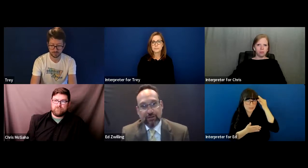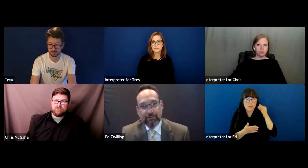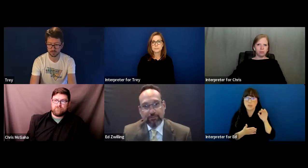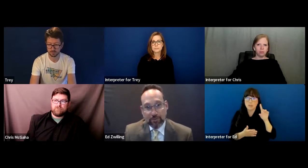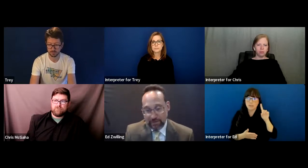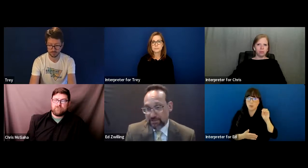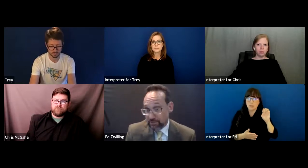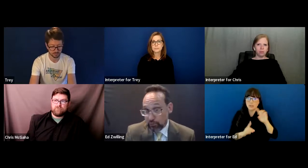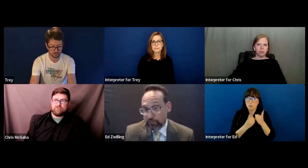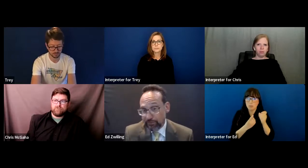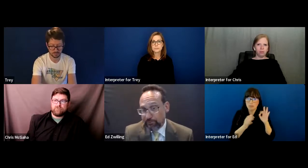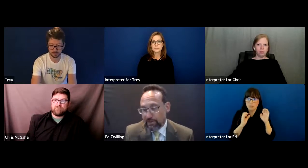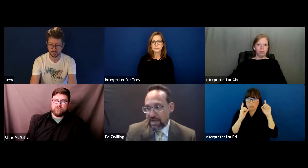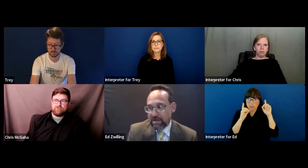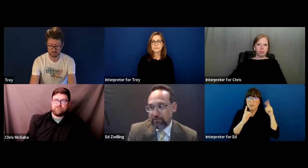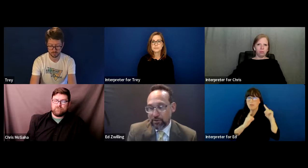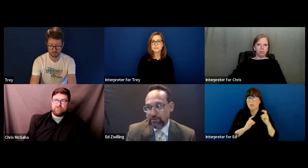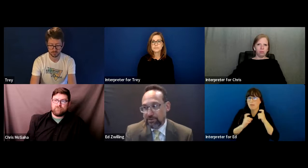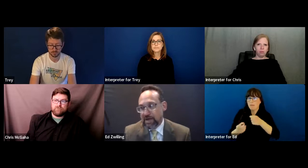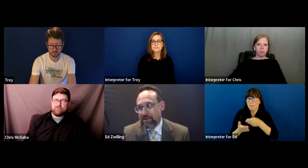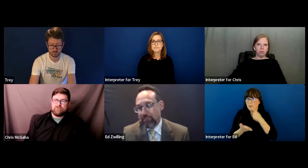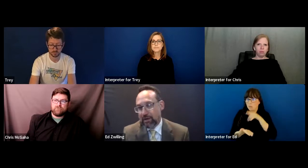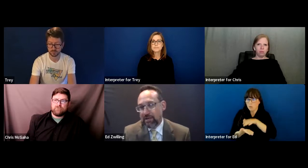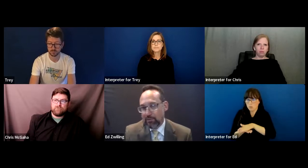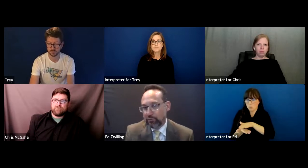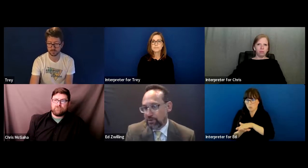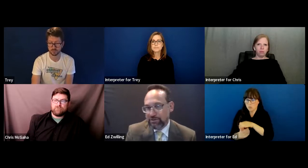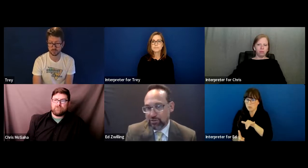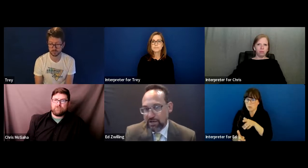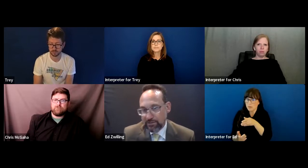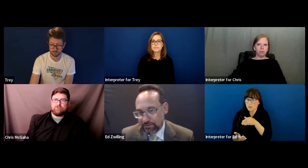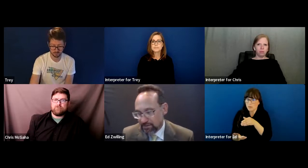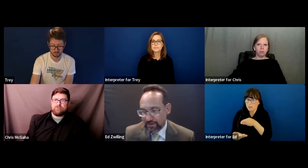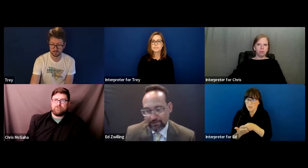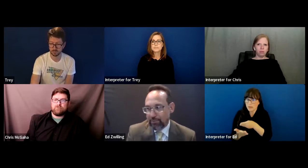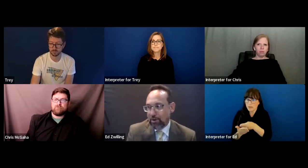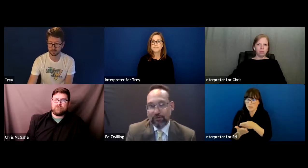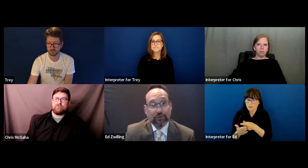which gives money to schools, and that money comes with strings, just like the Department